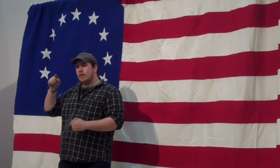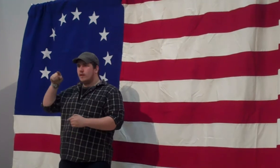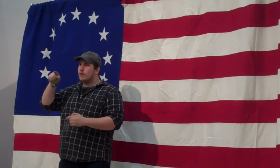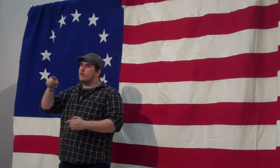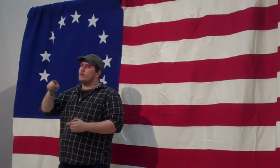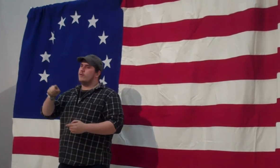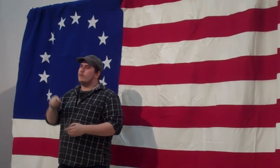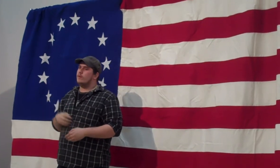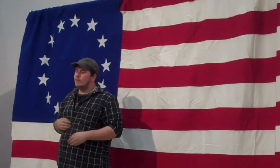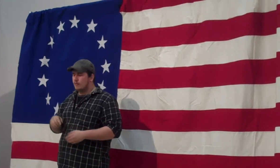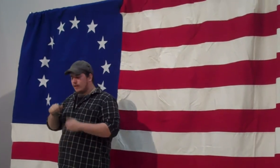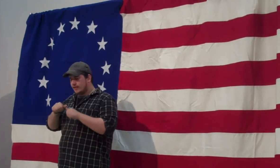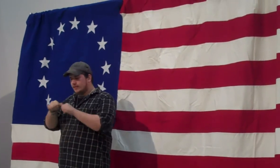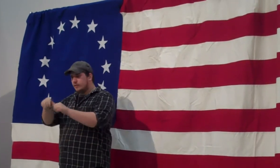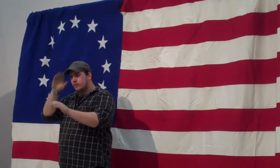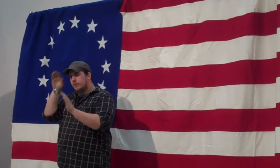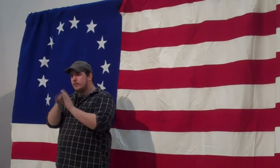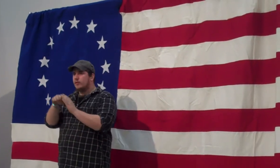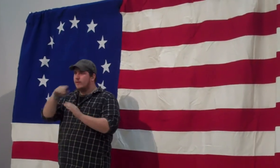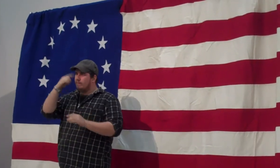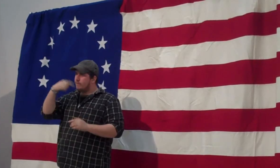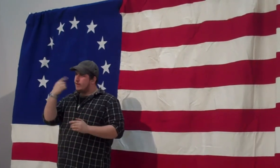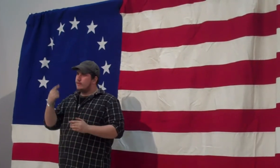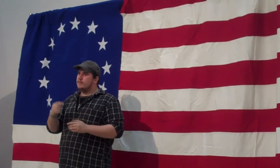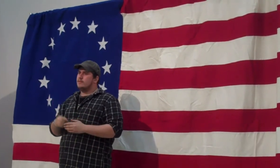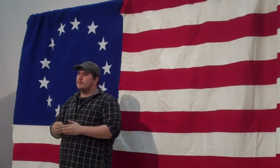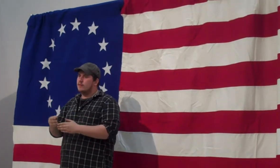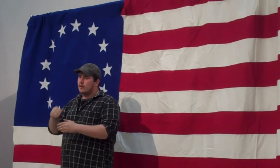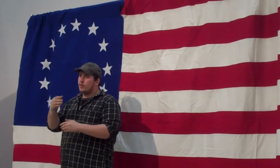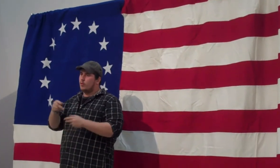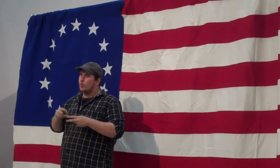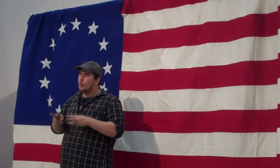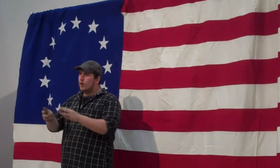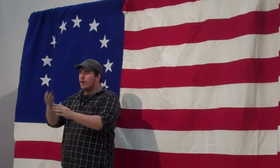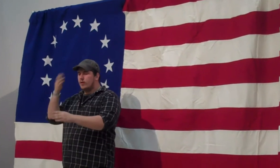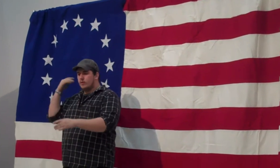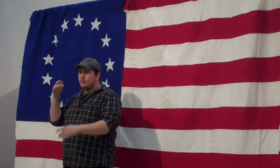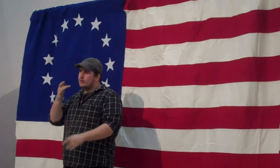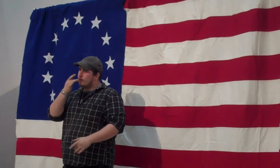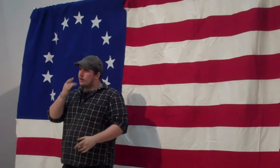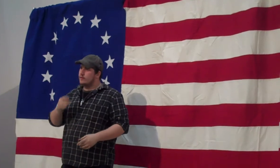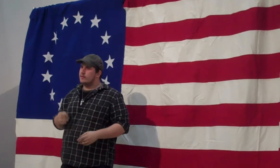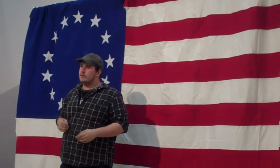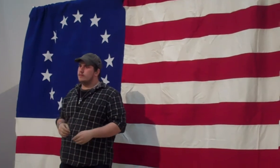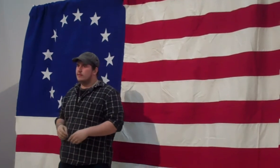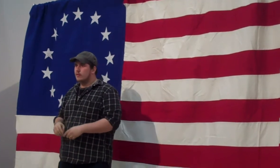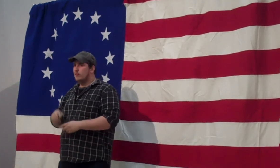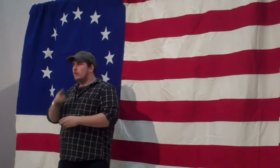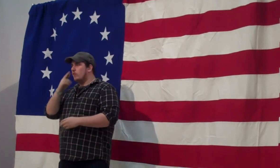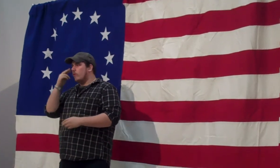Forget you. I continue to picture of what you look like.